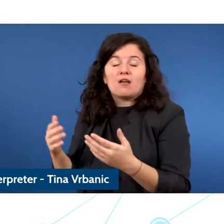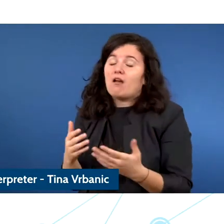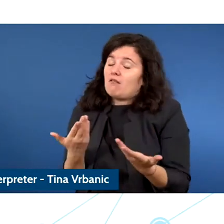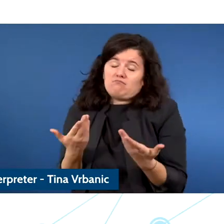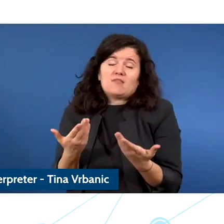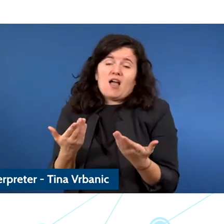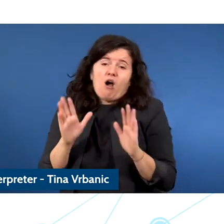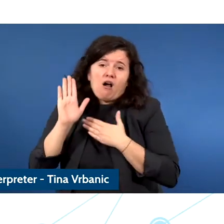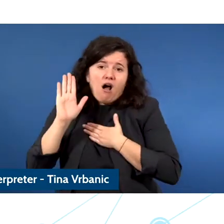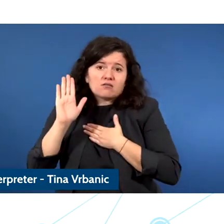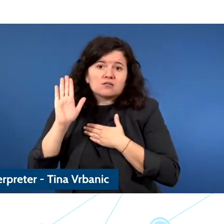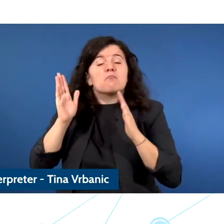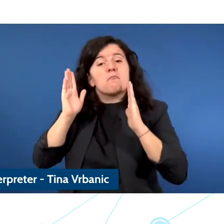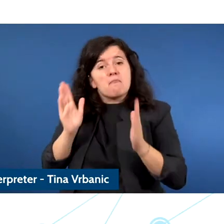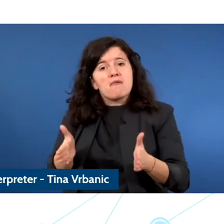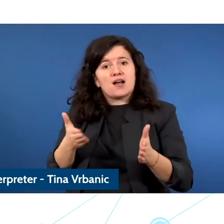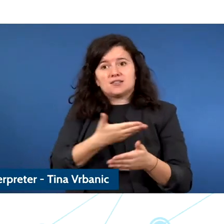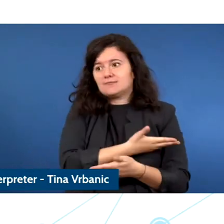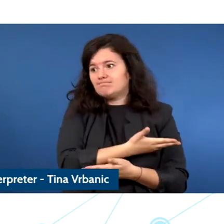Can we talk about and say what we want to say.